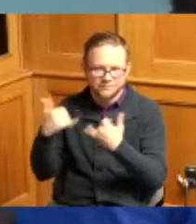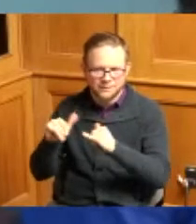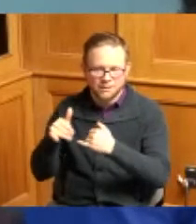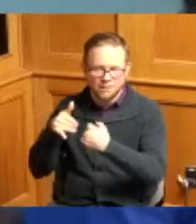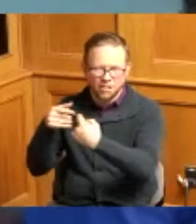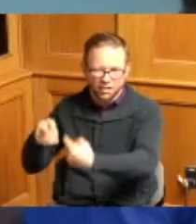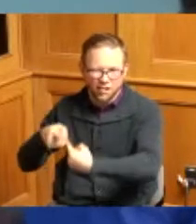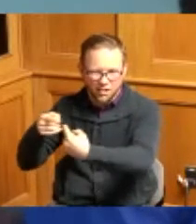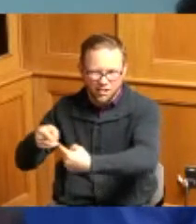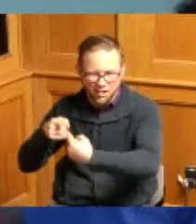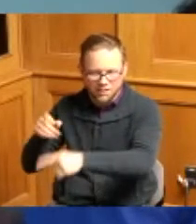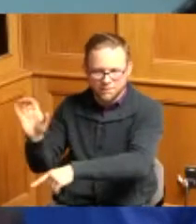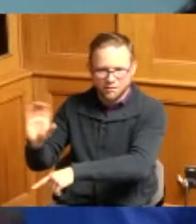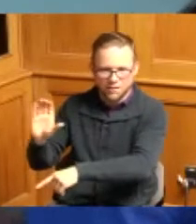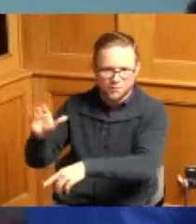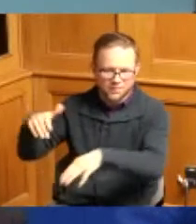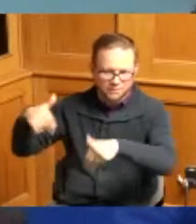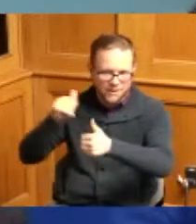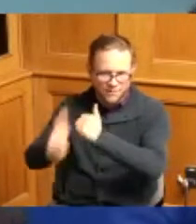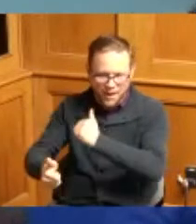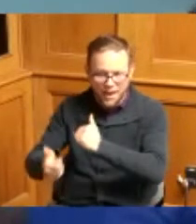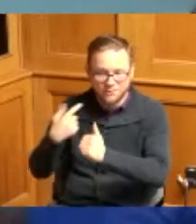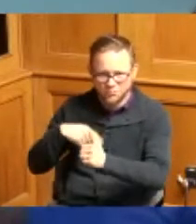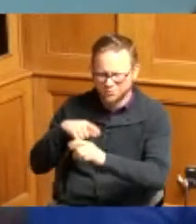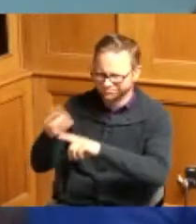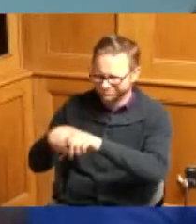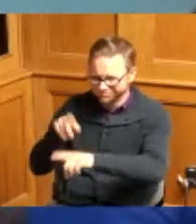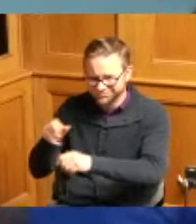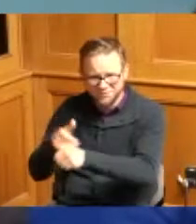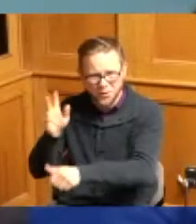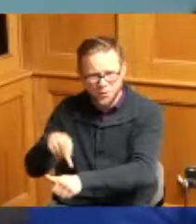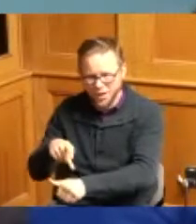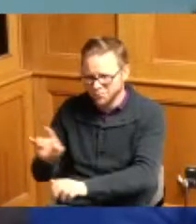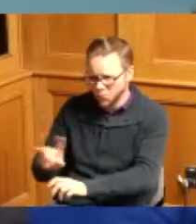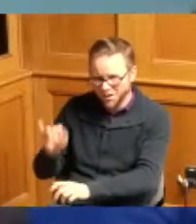you know where that is and what's the status and is that going to be moving anytime soon